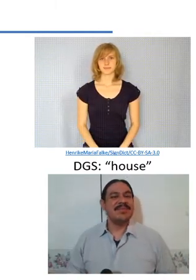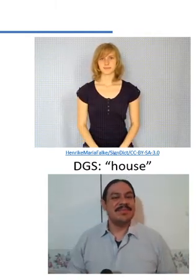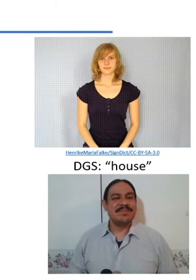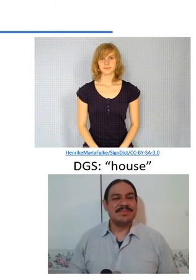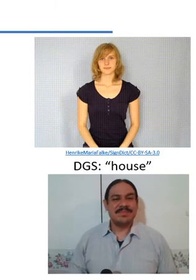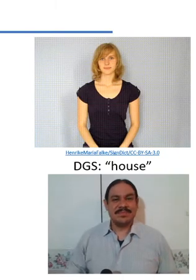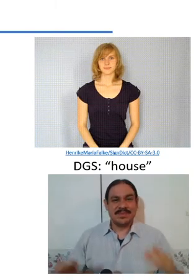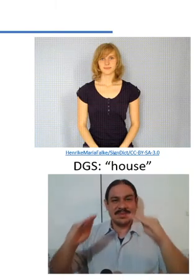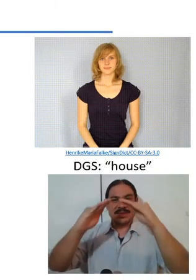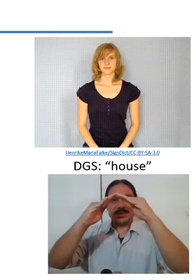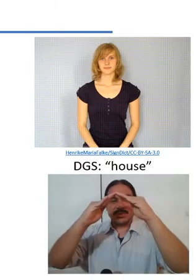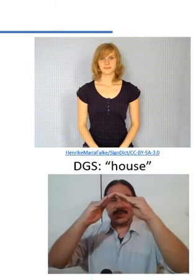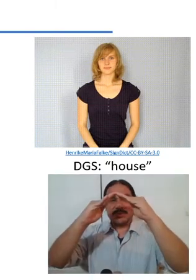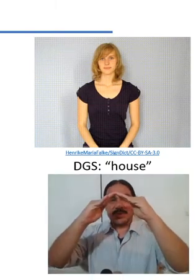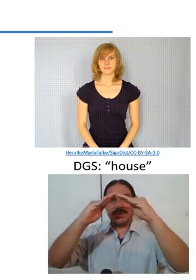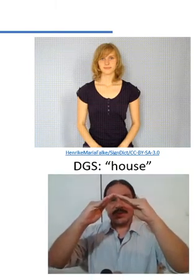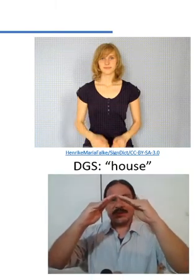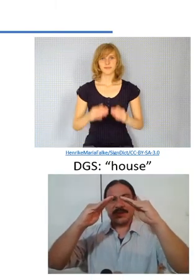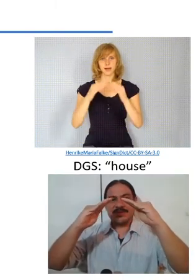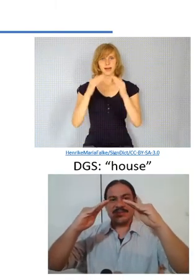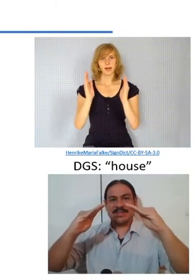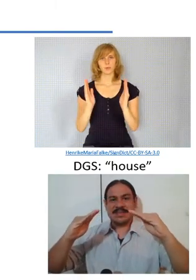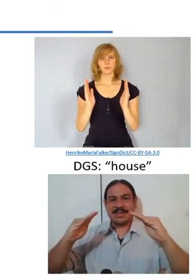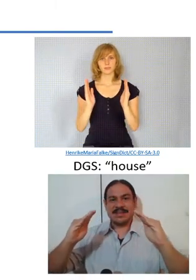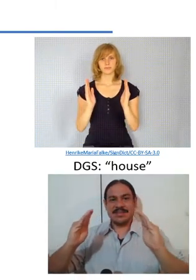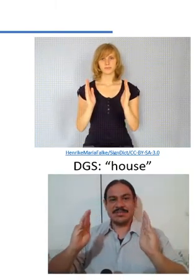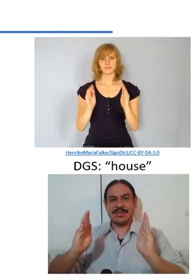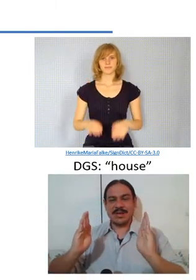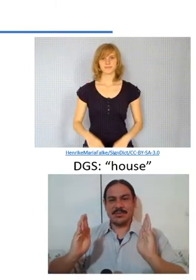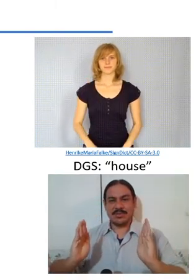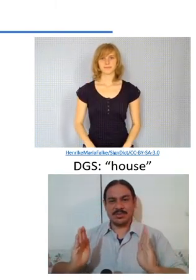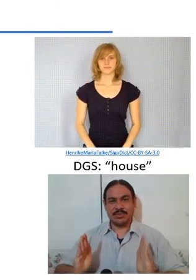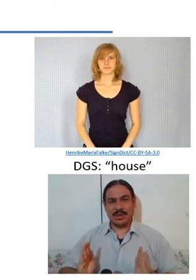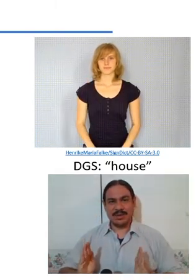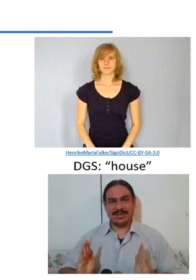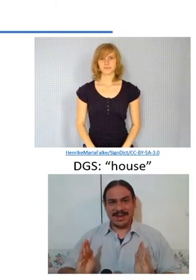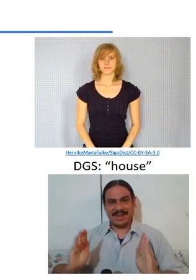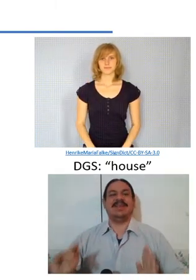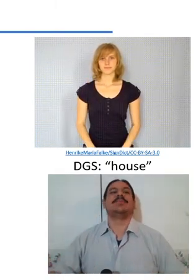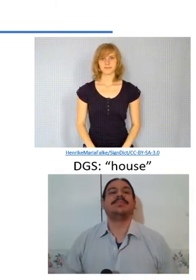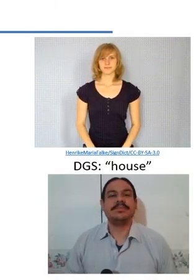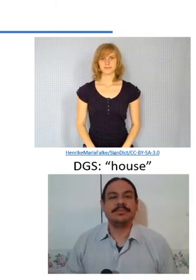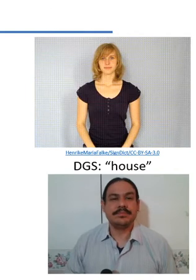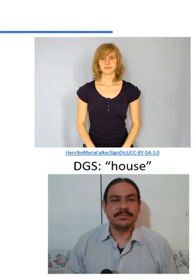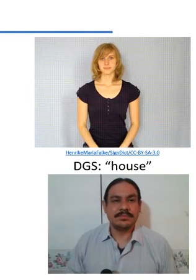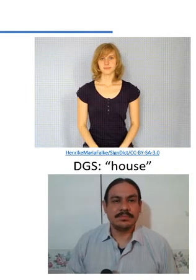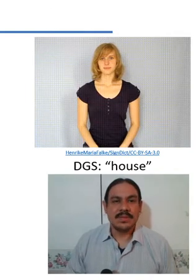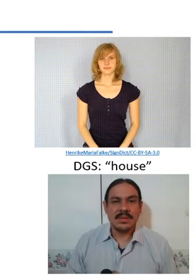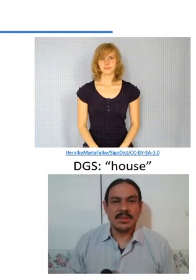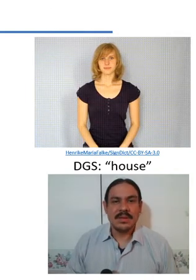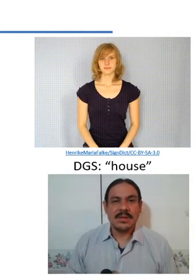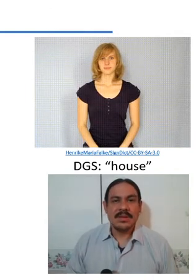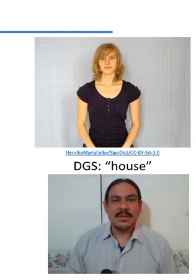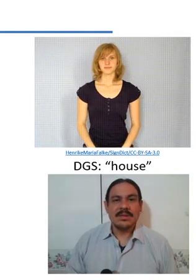it was made above the head for example or on your forehead or around your teeth